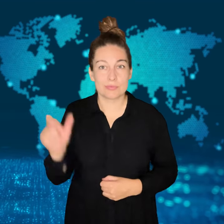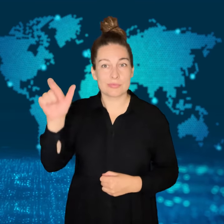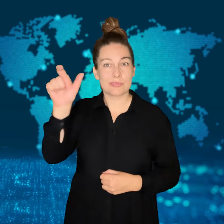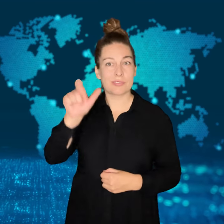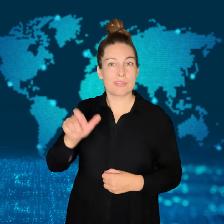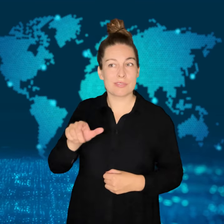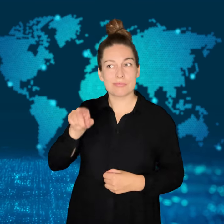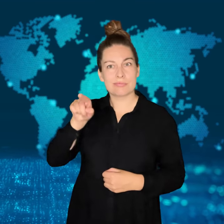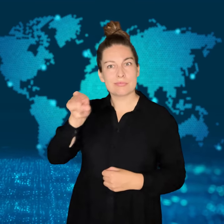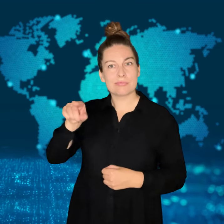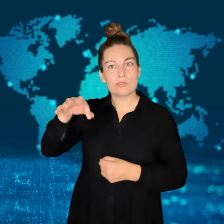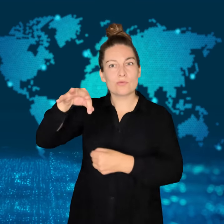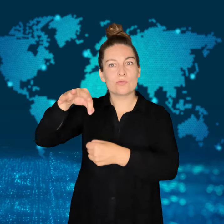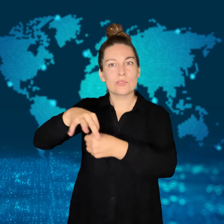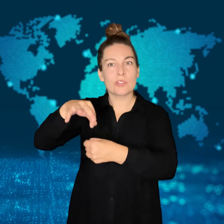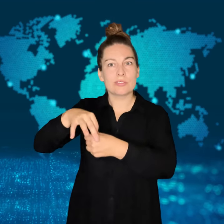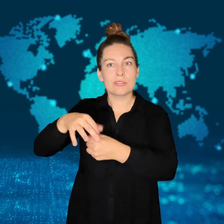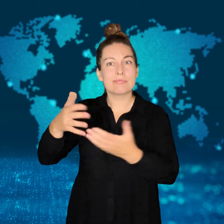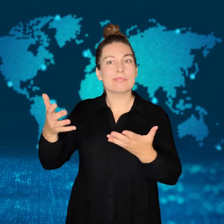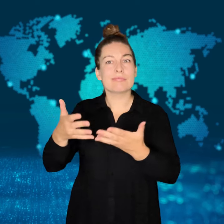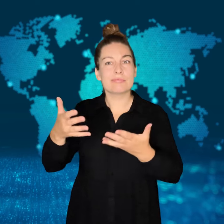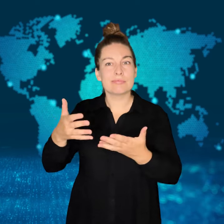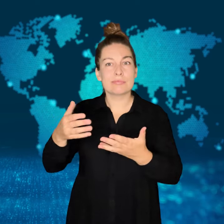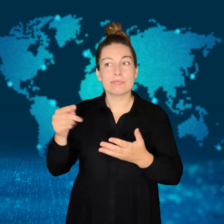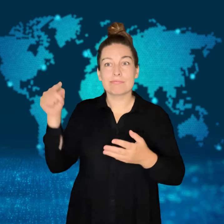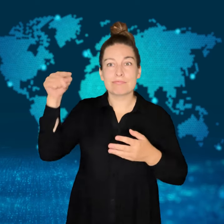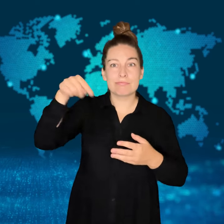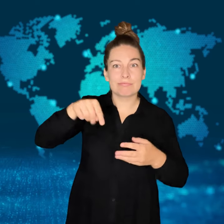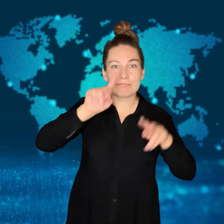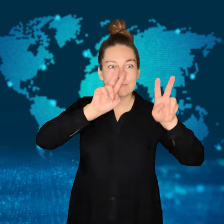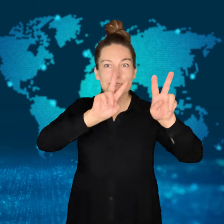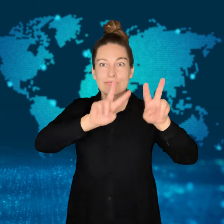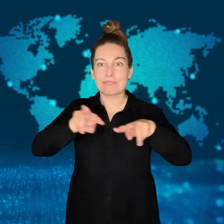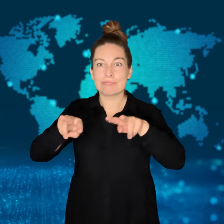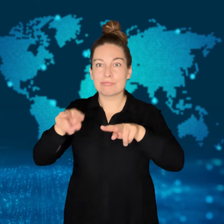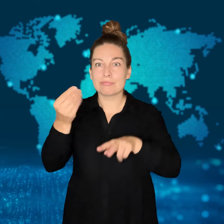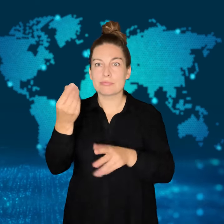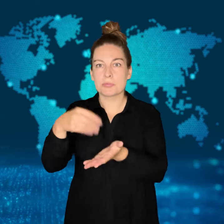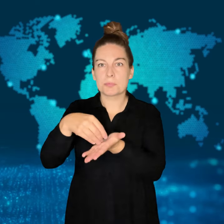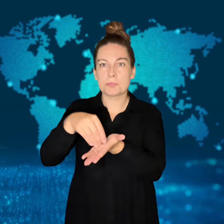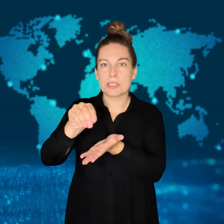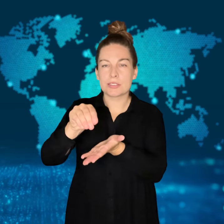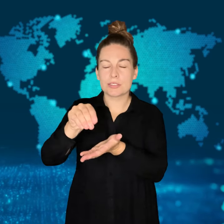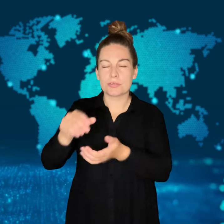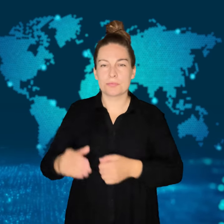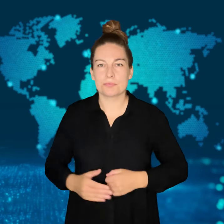Vote on tourists fees